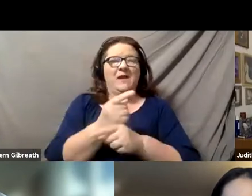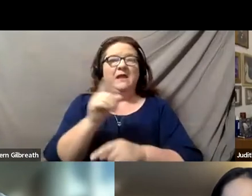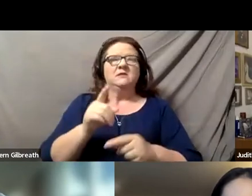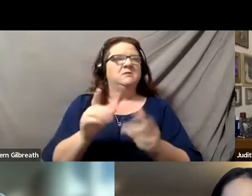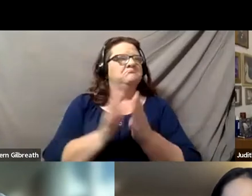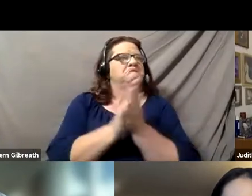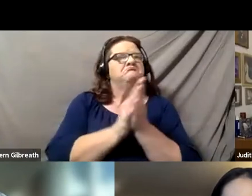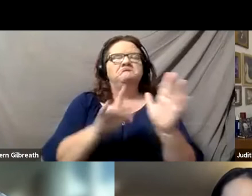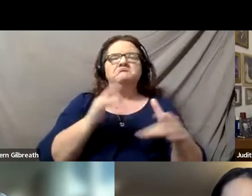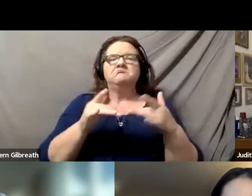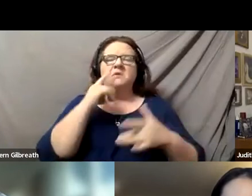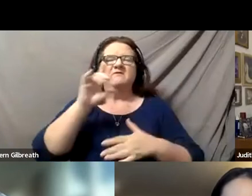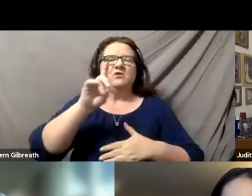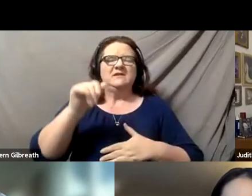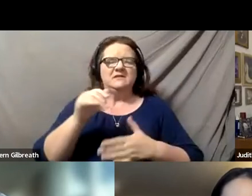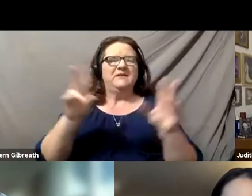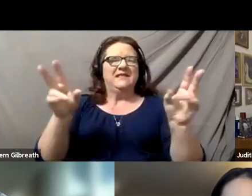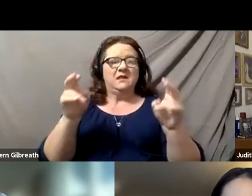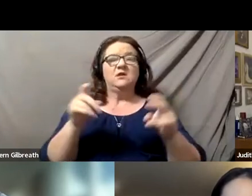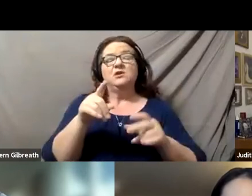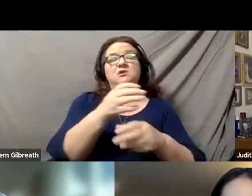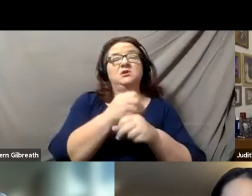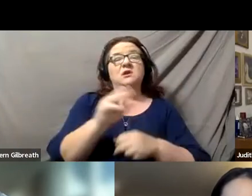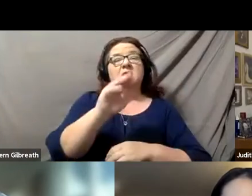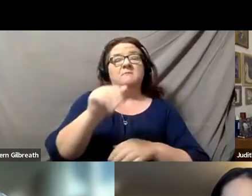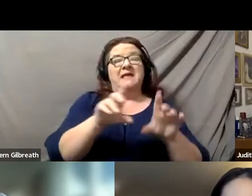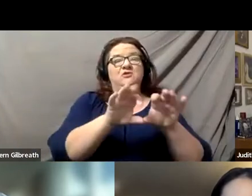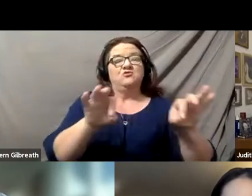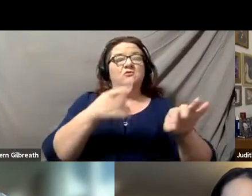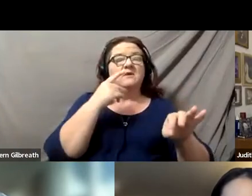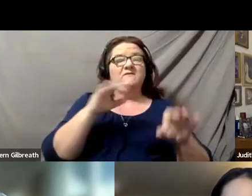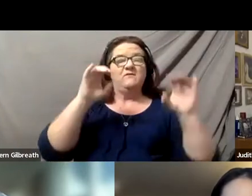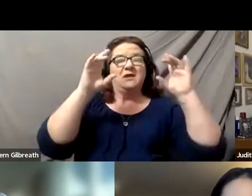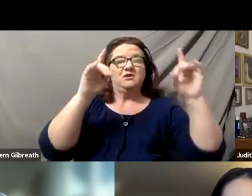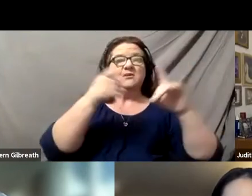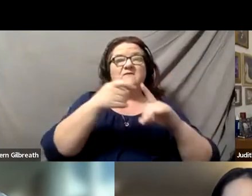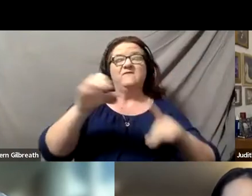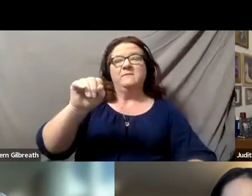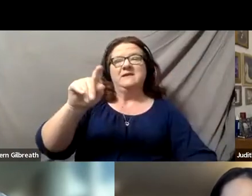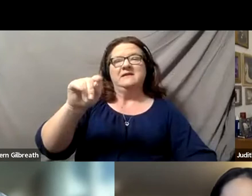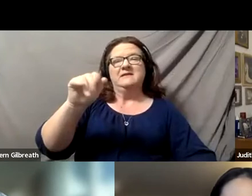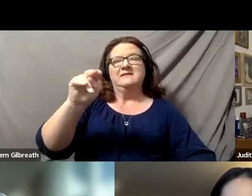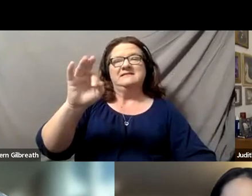After obtaining a master's degree in Education Administration and Policy Analysis from Stanford University and a law degree from